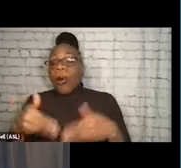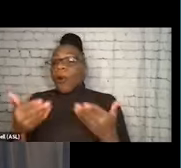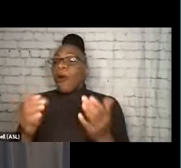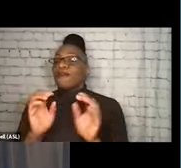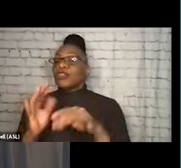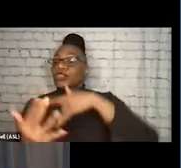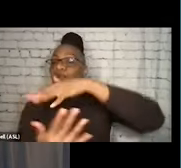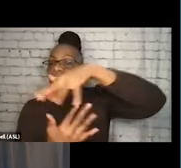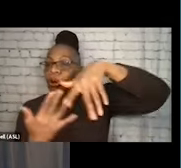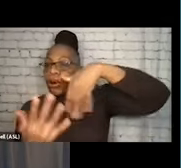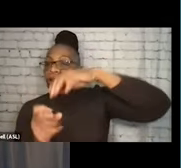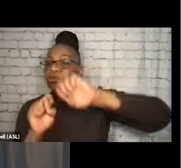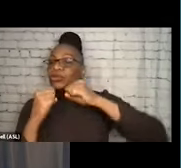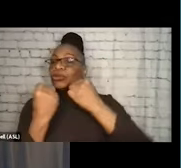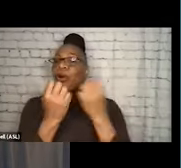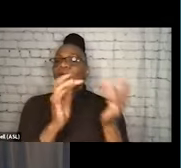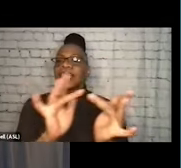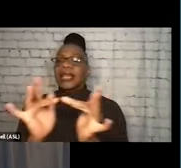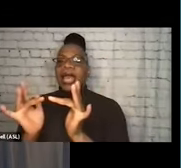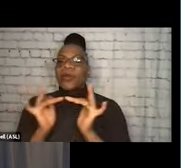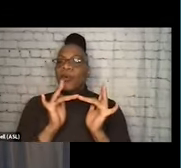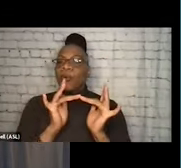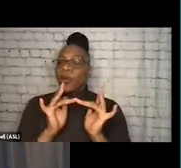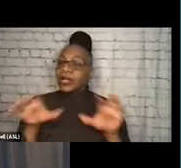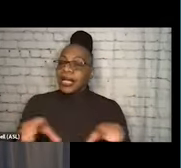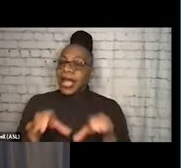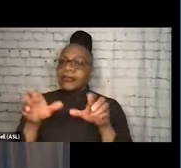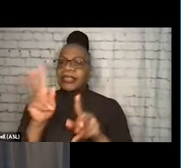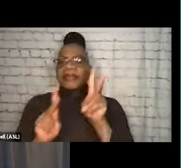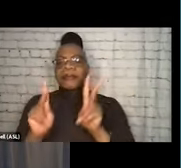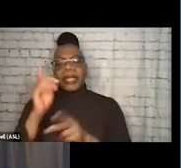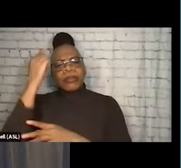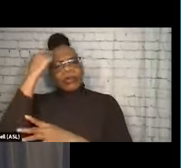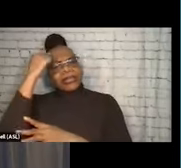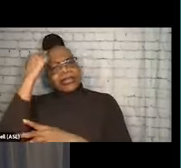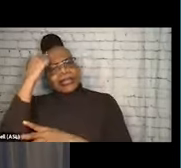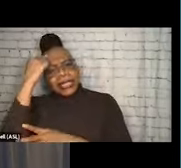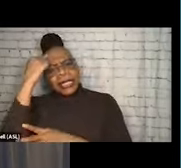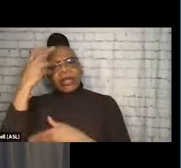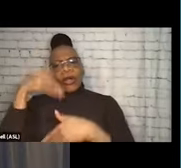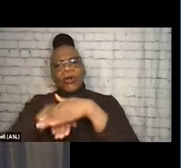and networking activities for people who are even just considering being in recovery or taking those first steps.